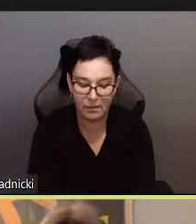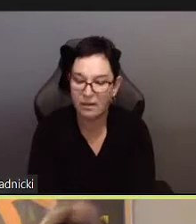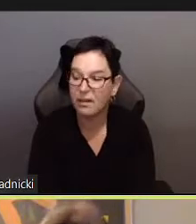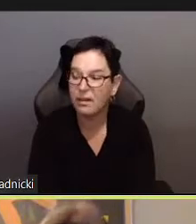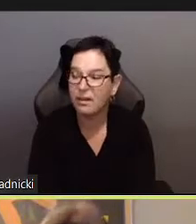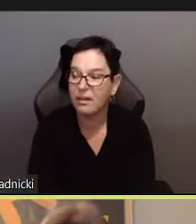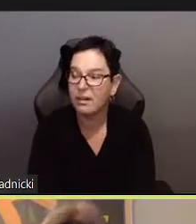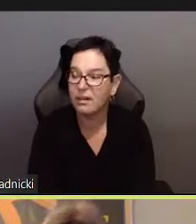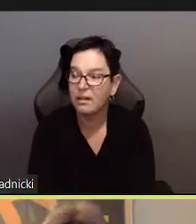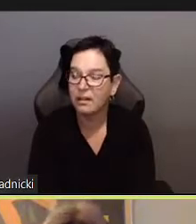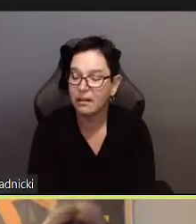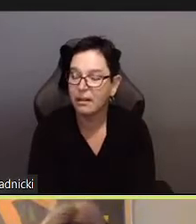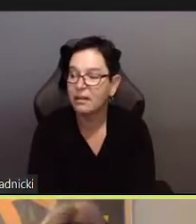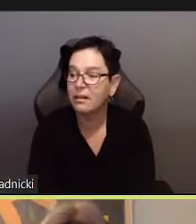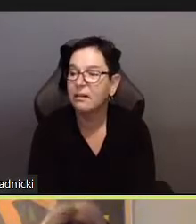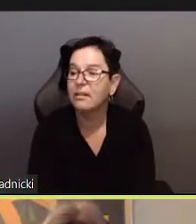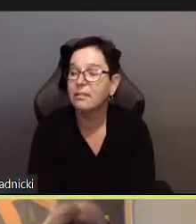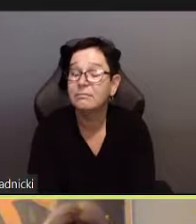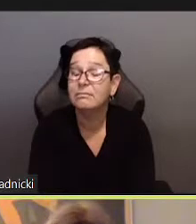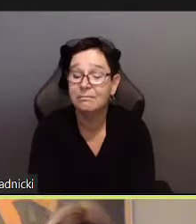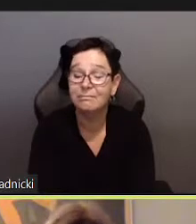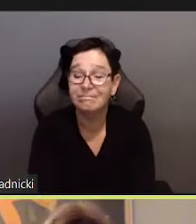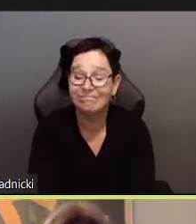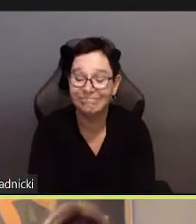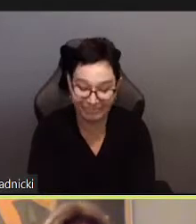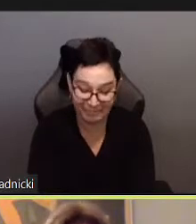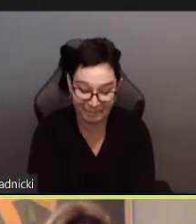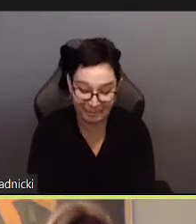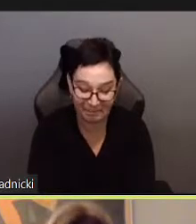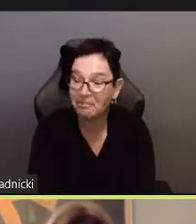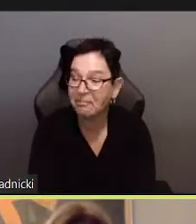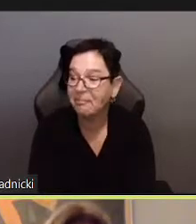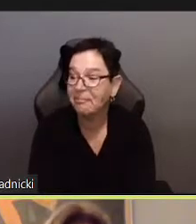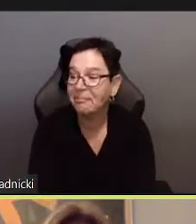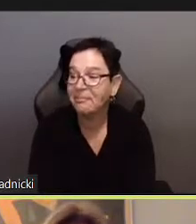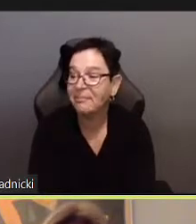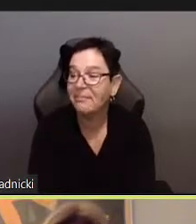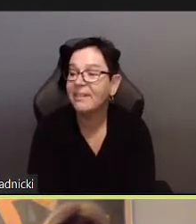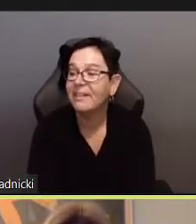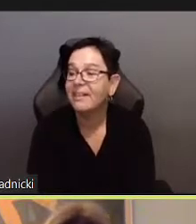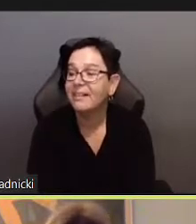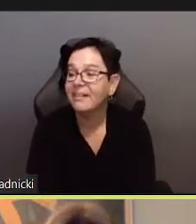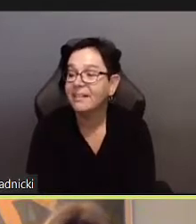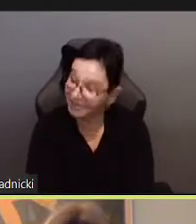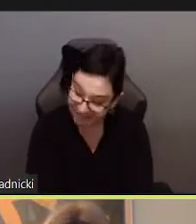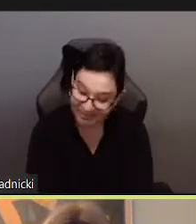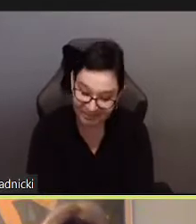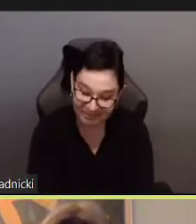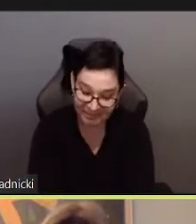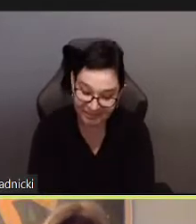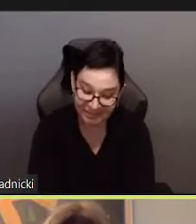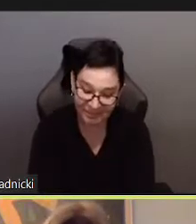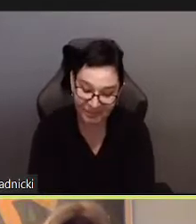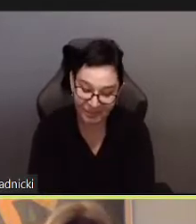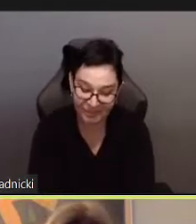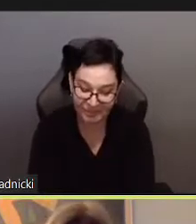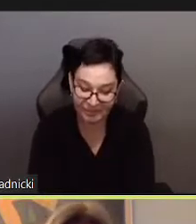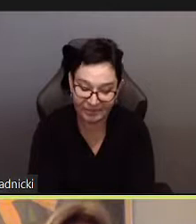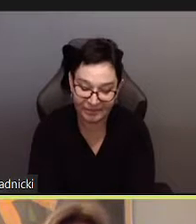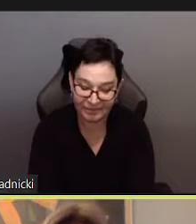year and a half into the pandemic,